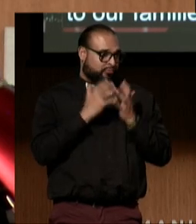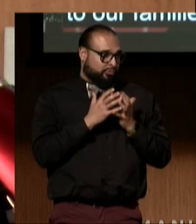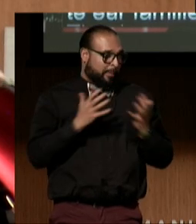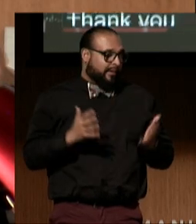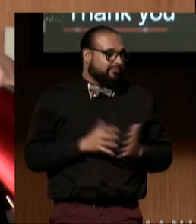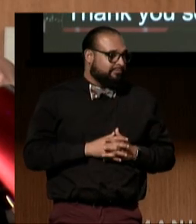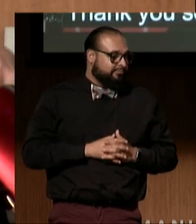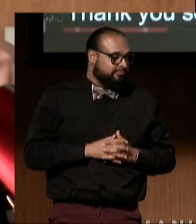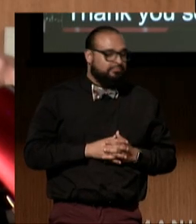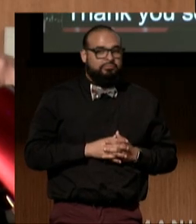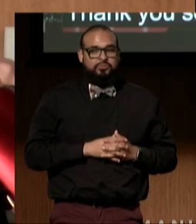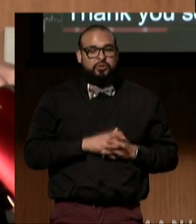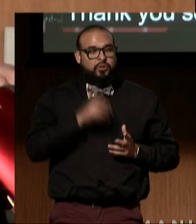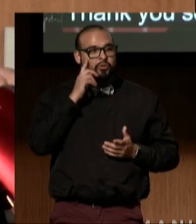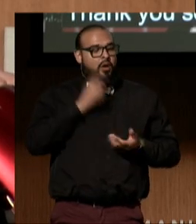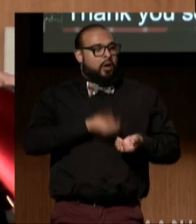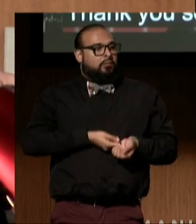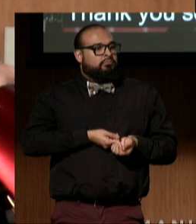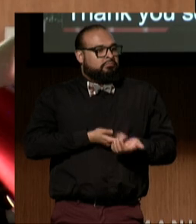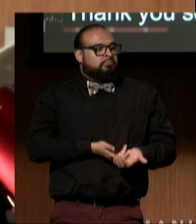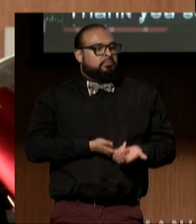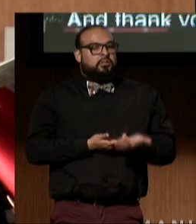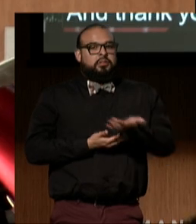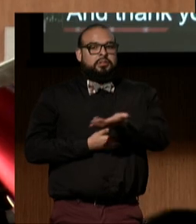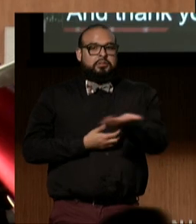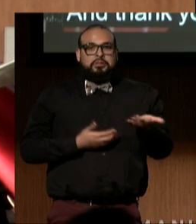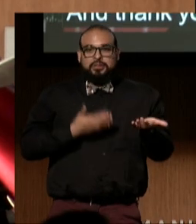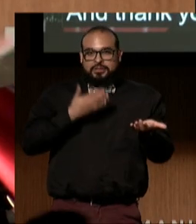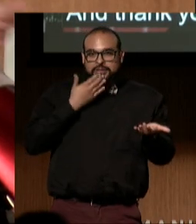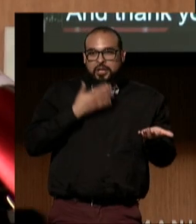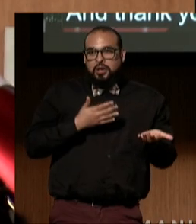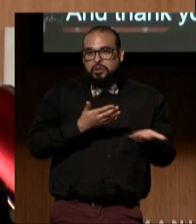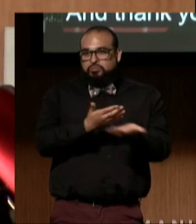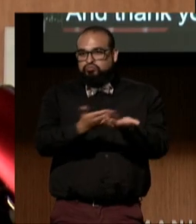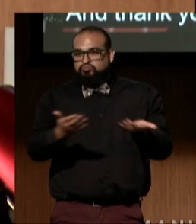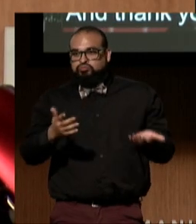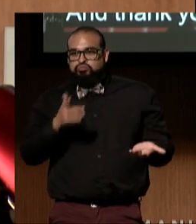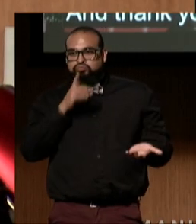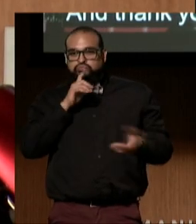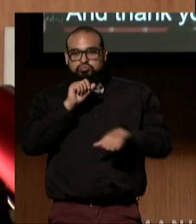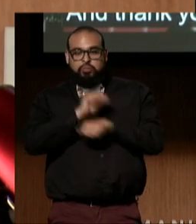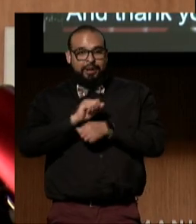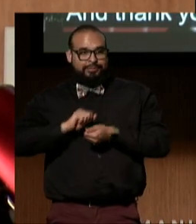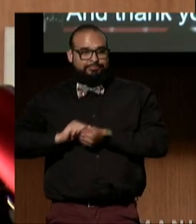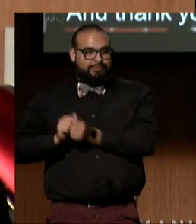and thank you, again, to everyone who works together to make such good things happen.